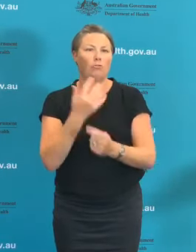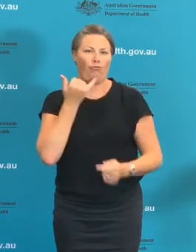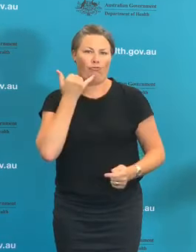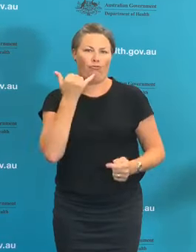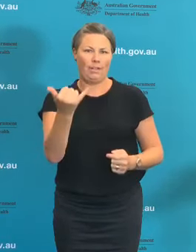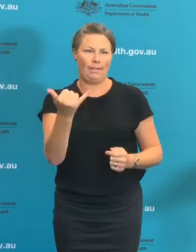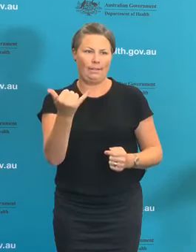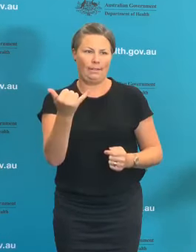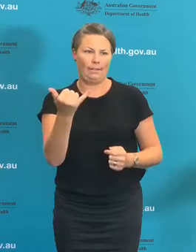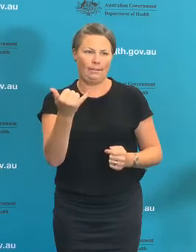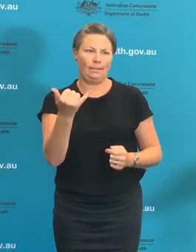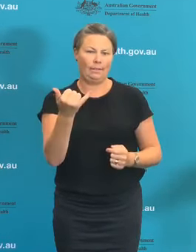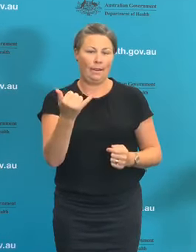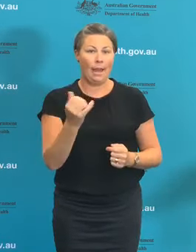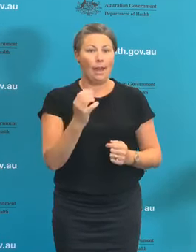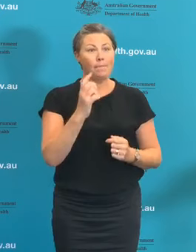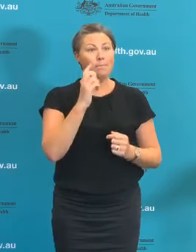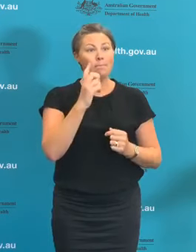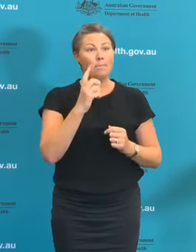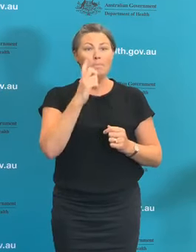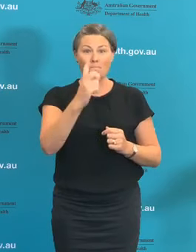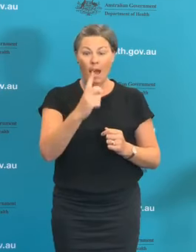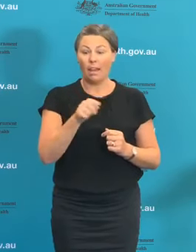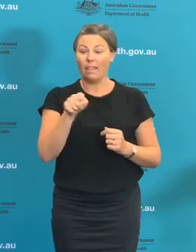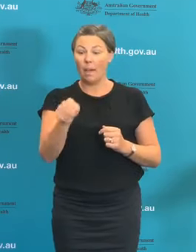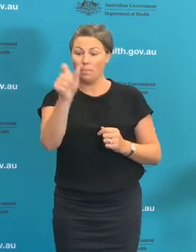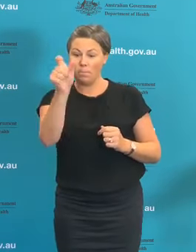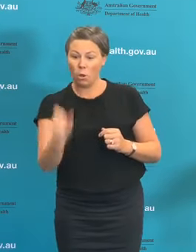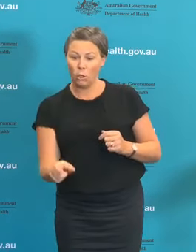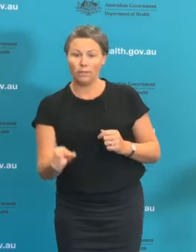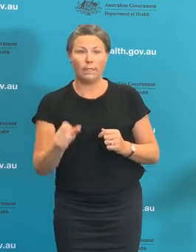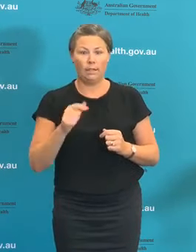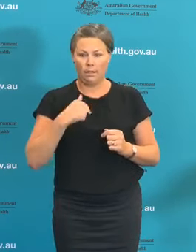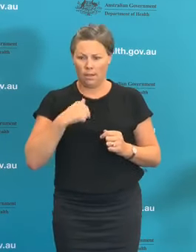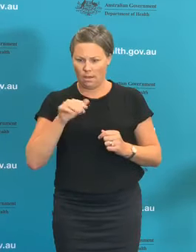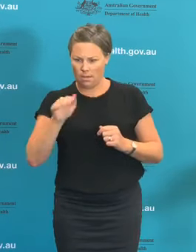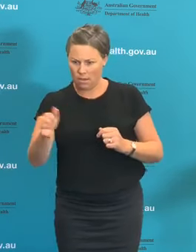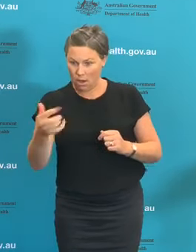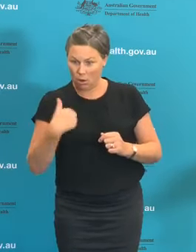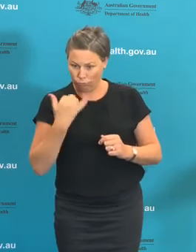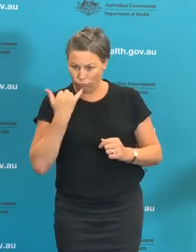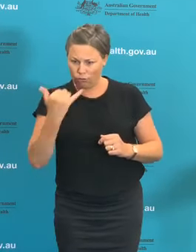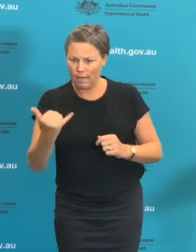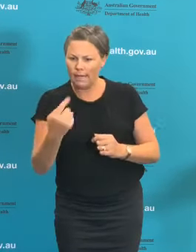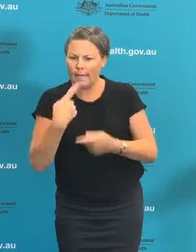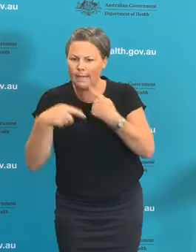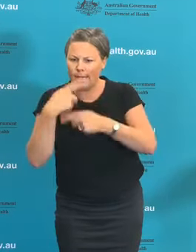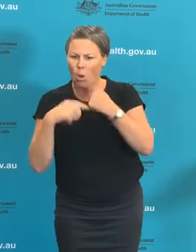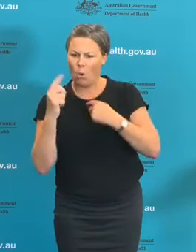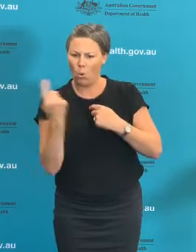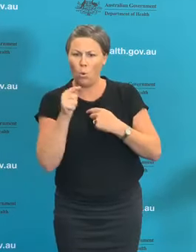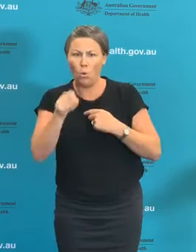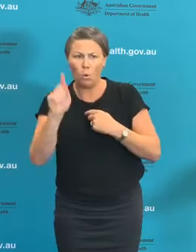past 14, for the past 21 days, sorry for the past 14 days. So the